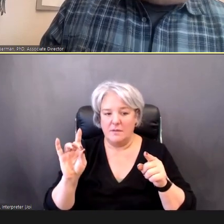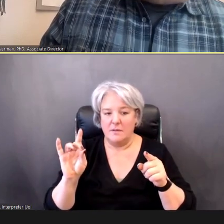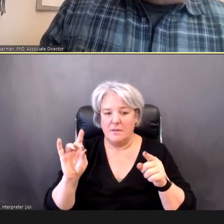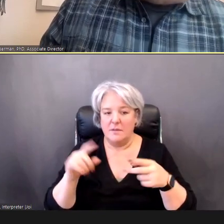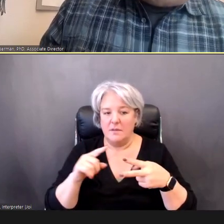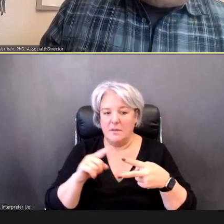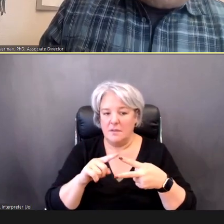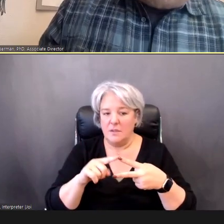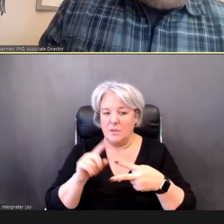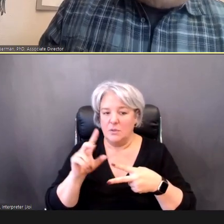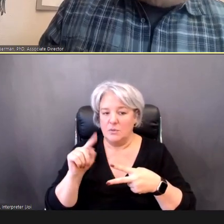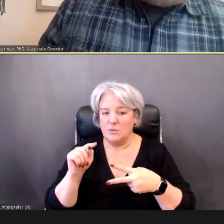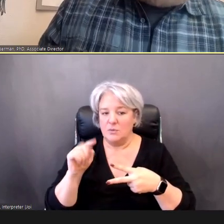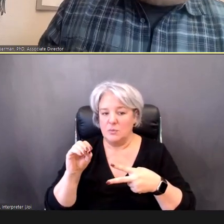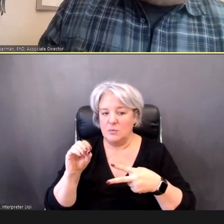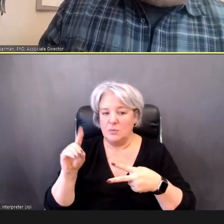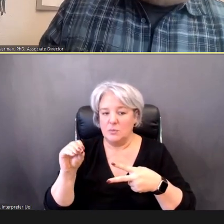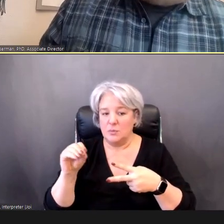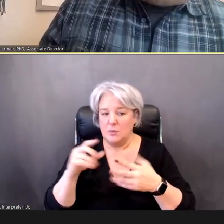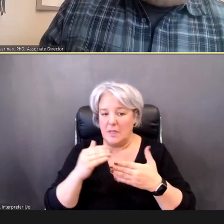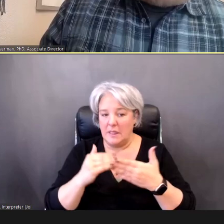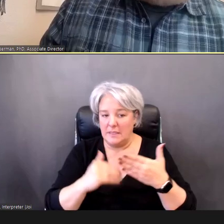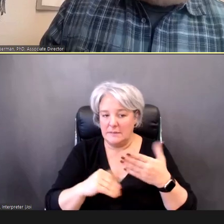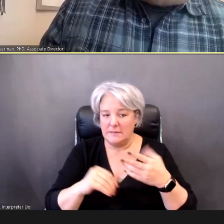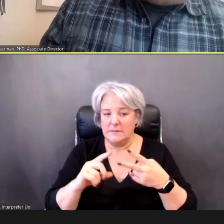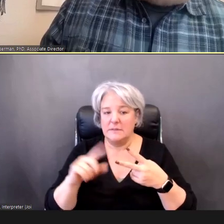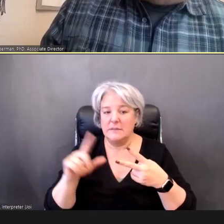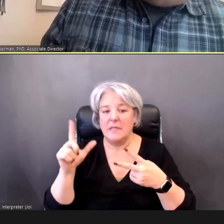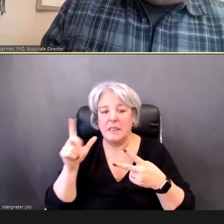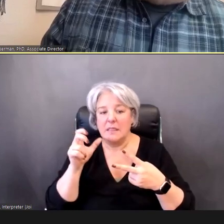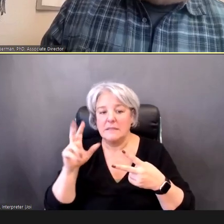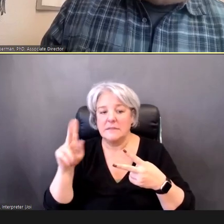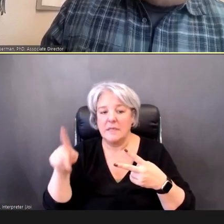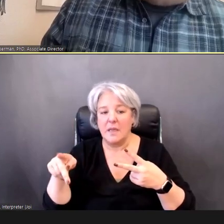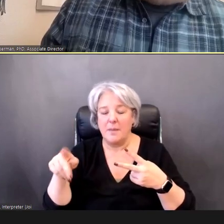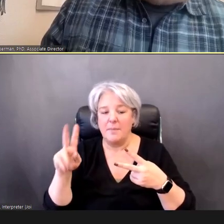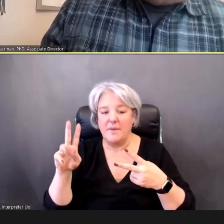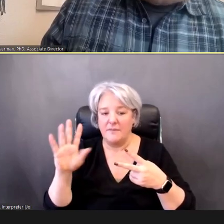Listen-up video is at the bottom under "Preparing children", letters